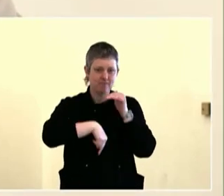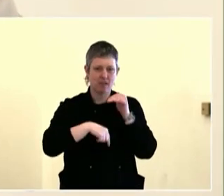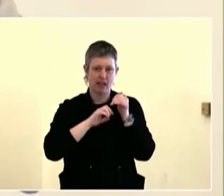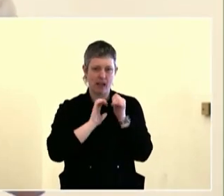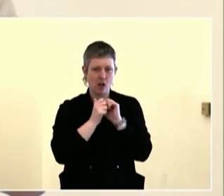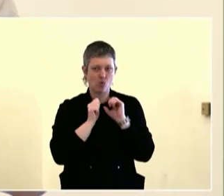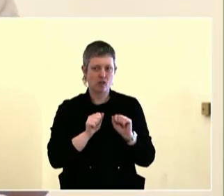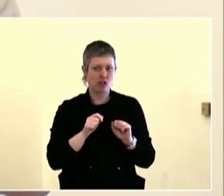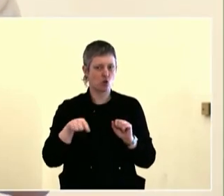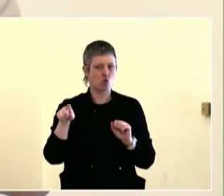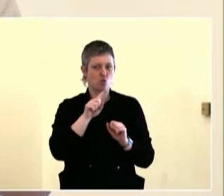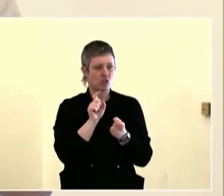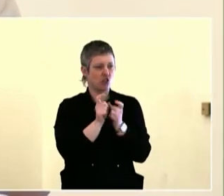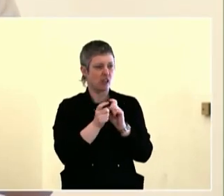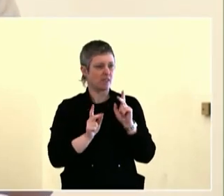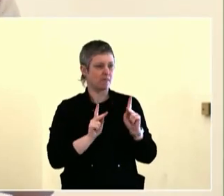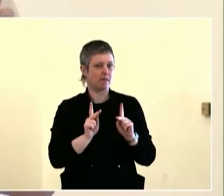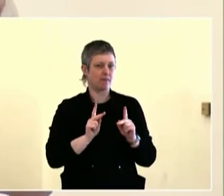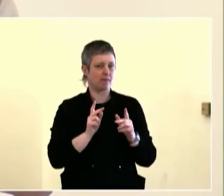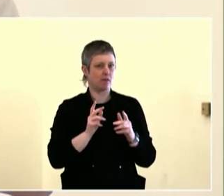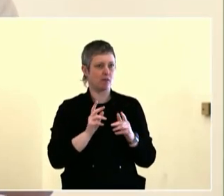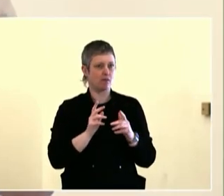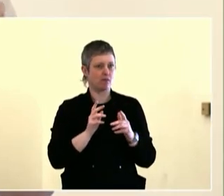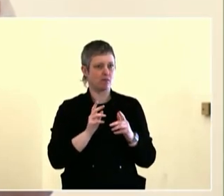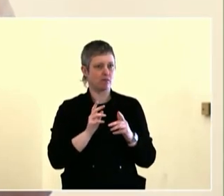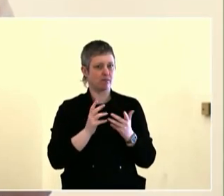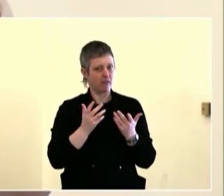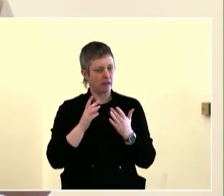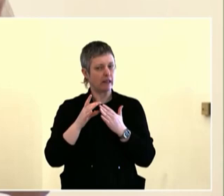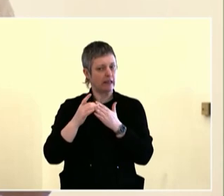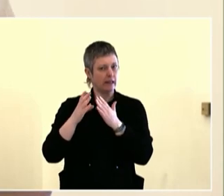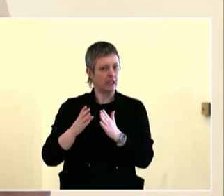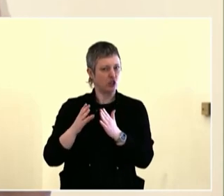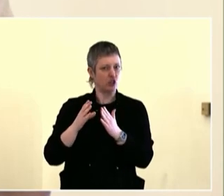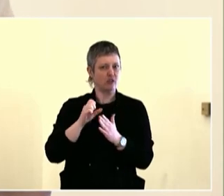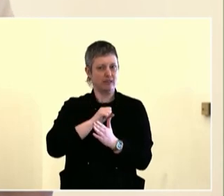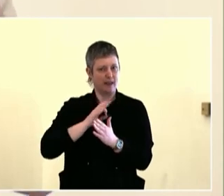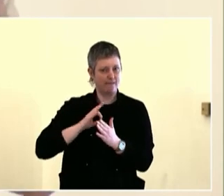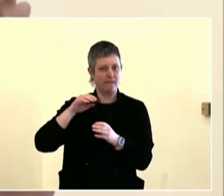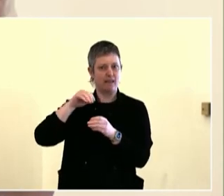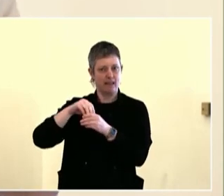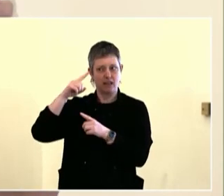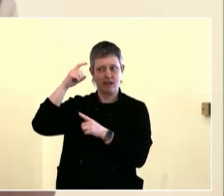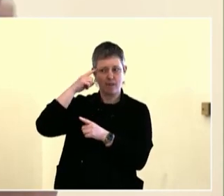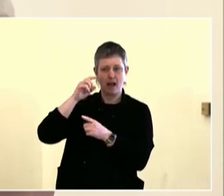types of other demographics, identities. And so having fun activities in